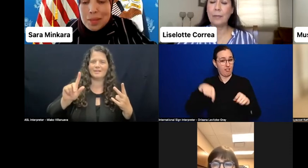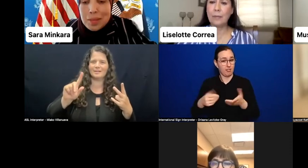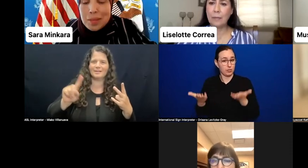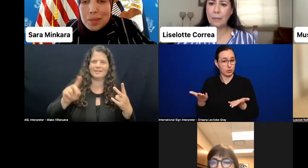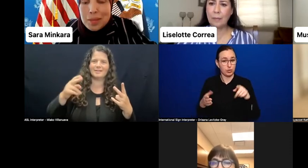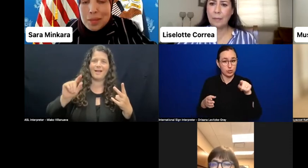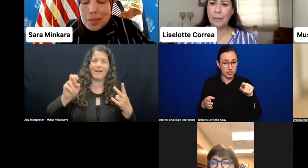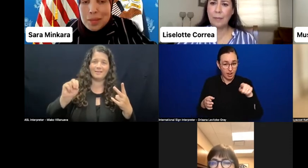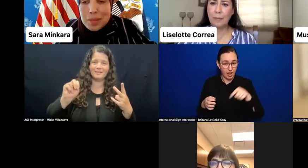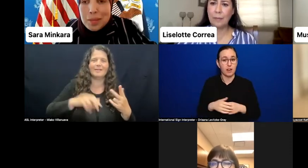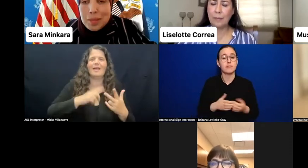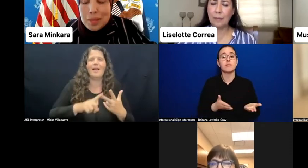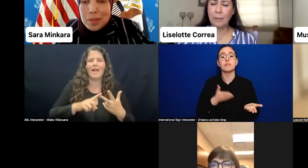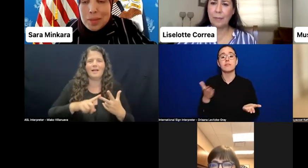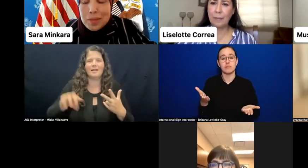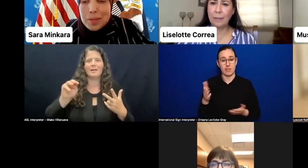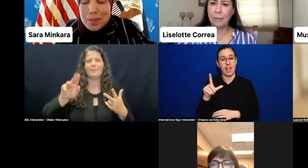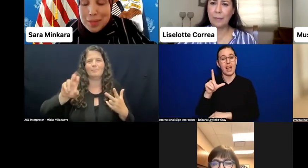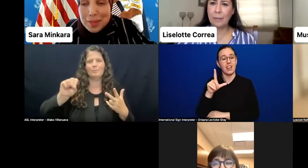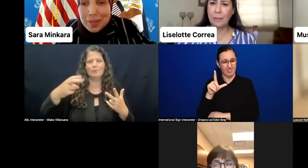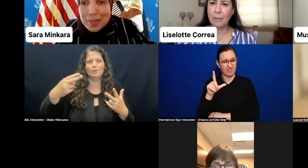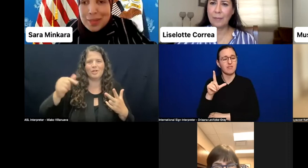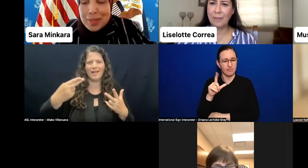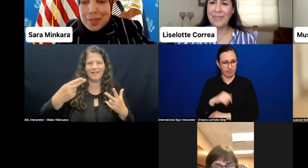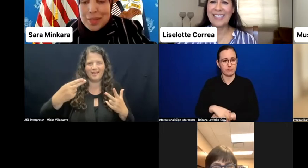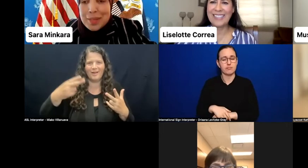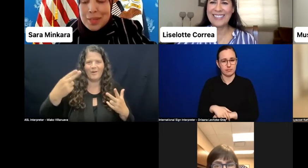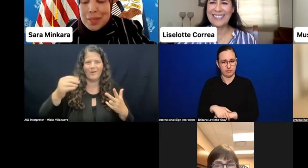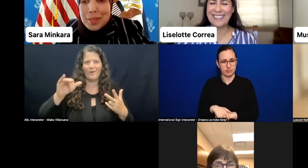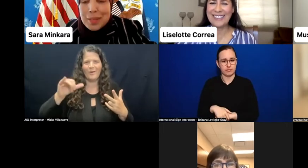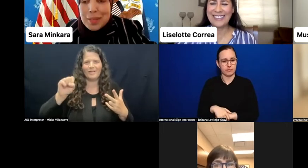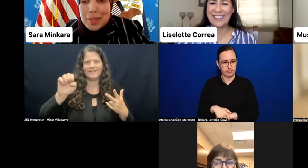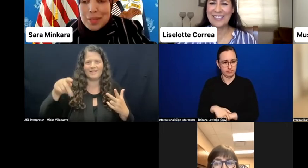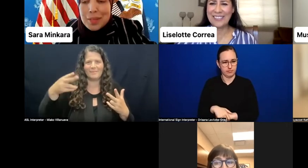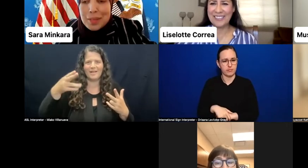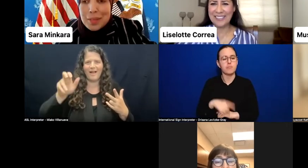and Mushegh Hovsepyan, President of the Disability Rights Agenda